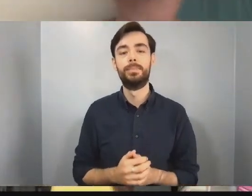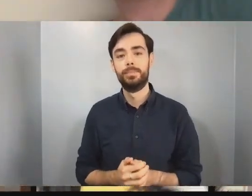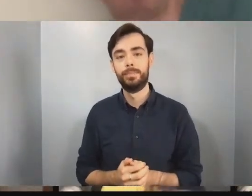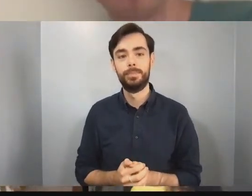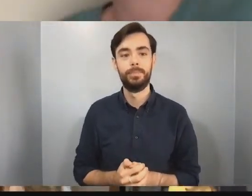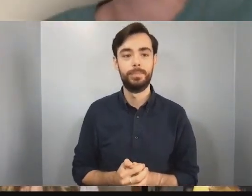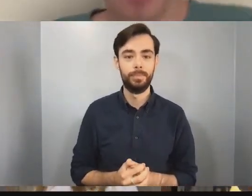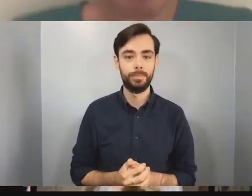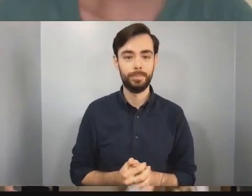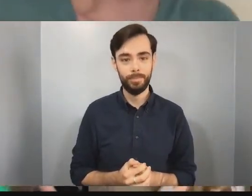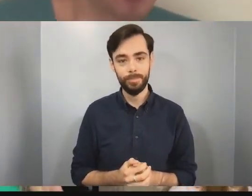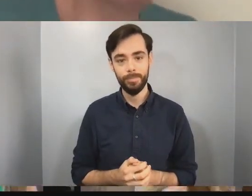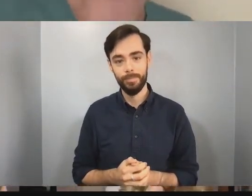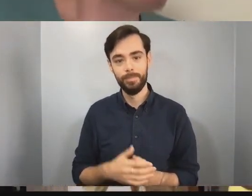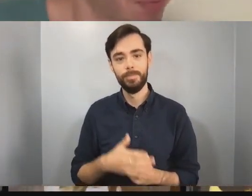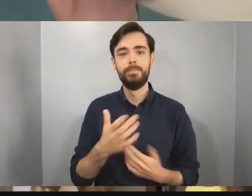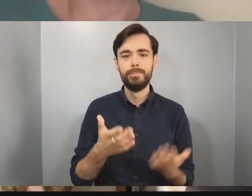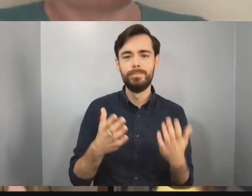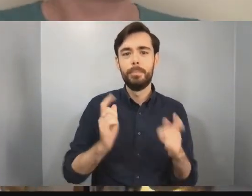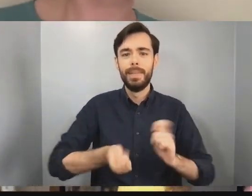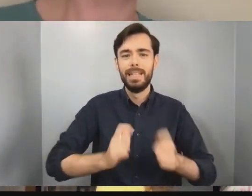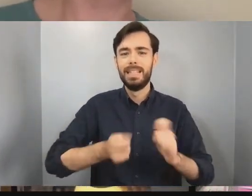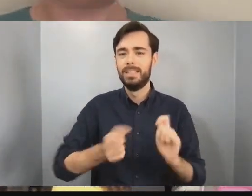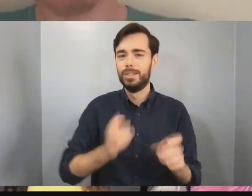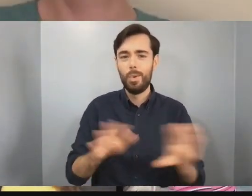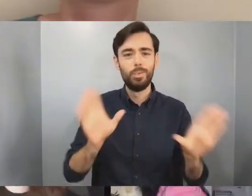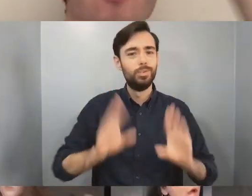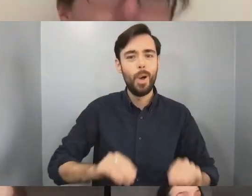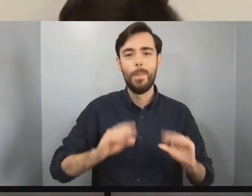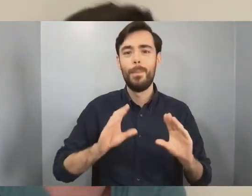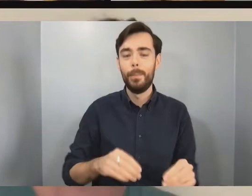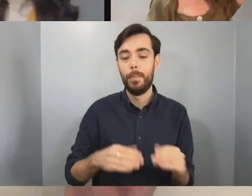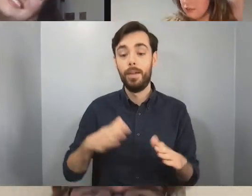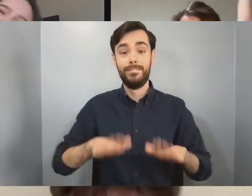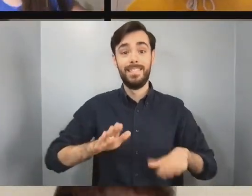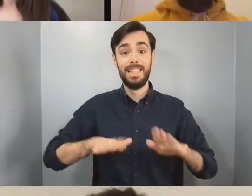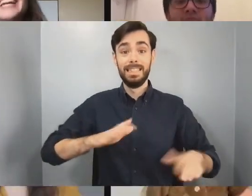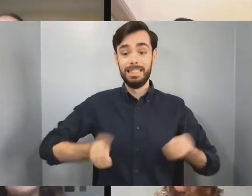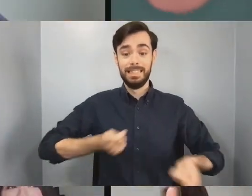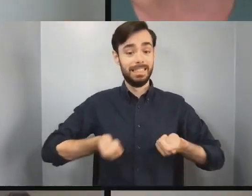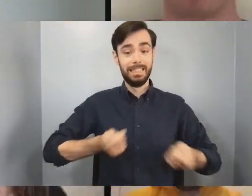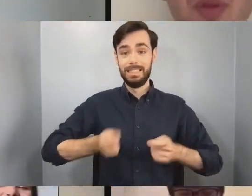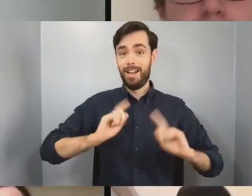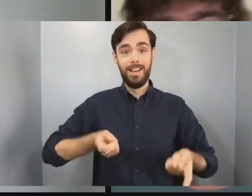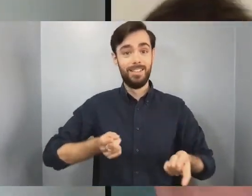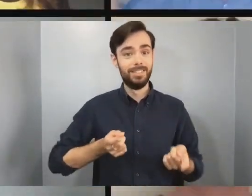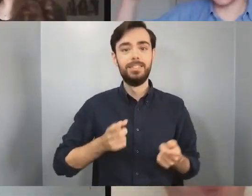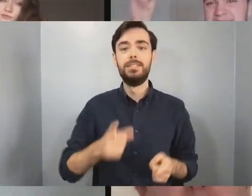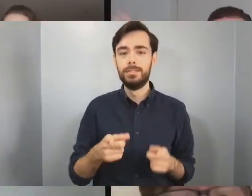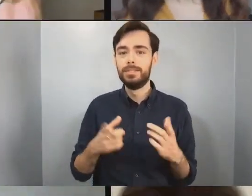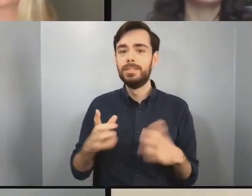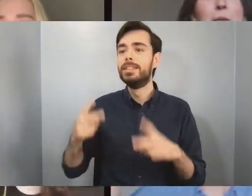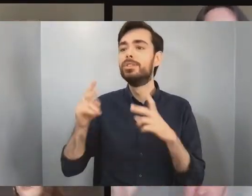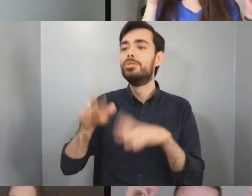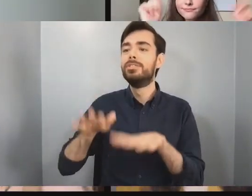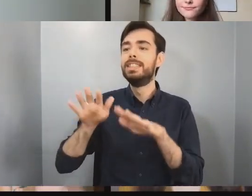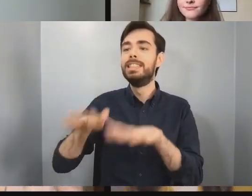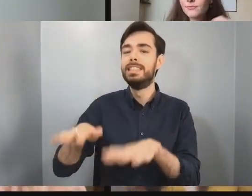D-d-don't, don't stop the beat I c-c-c-can't control my feet P-p-p-people in the streets C'mon, everybody, and move your feet